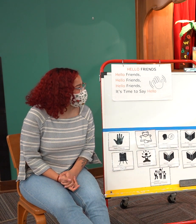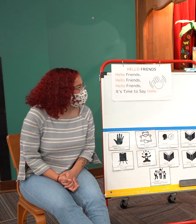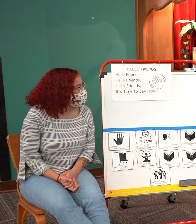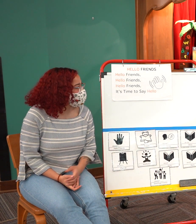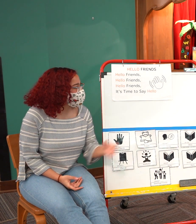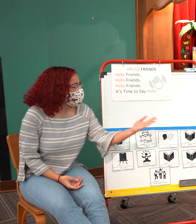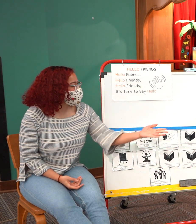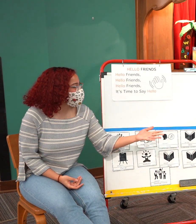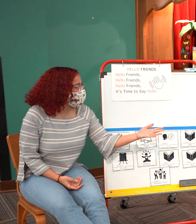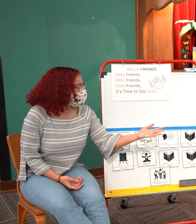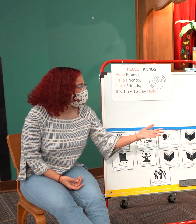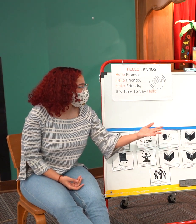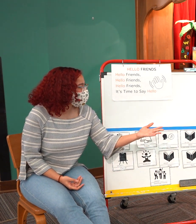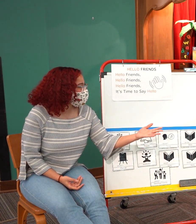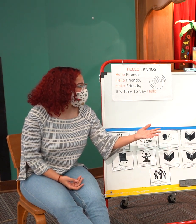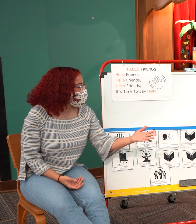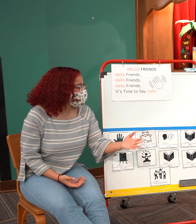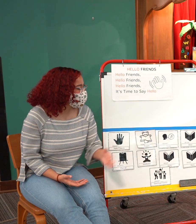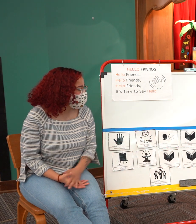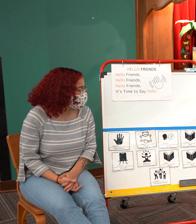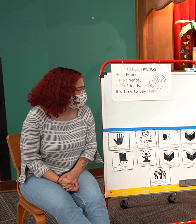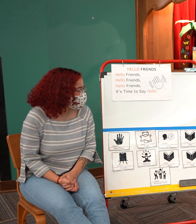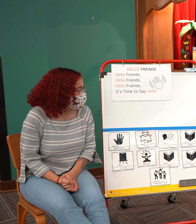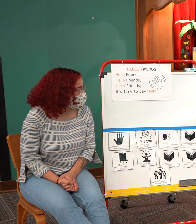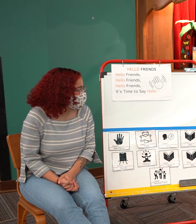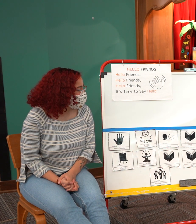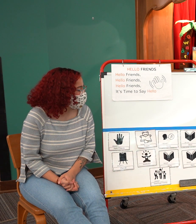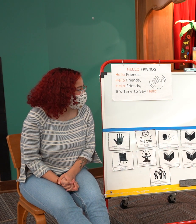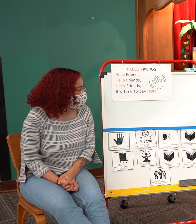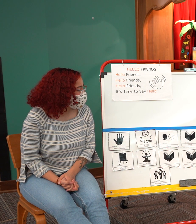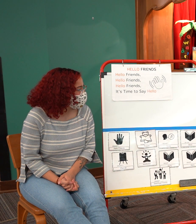That's wonderful.